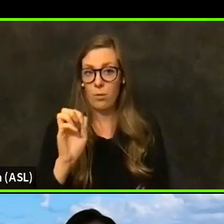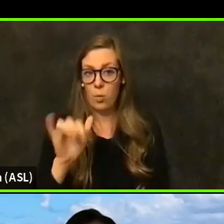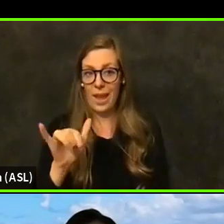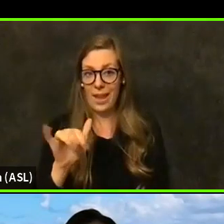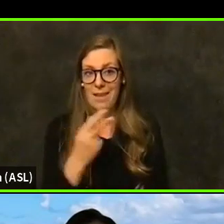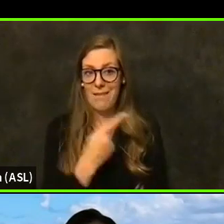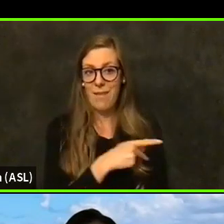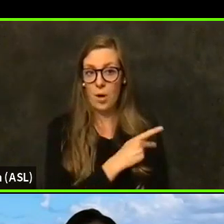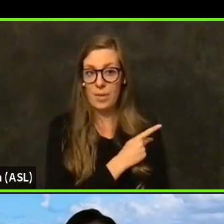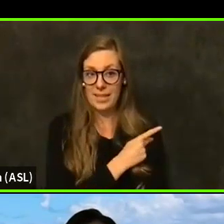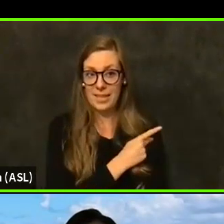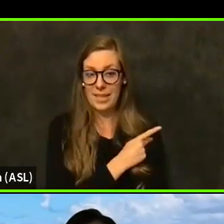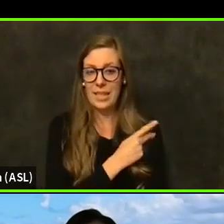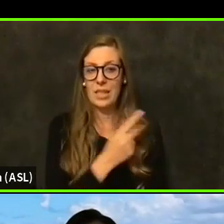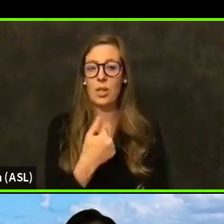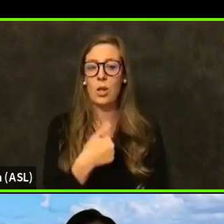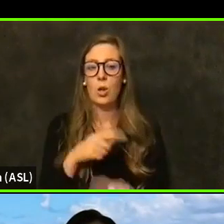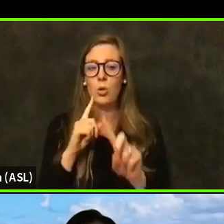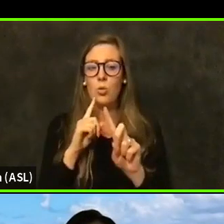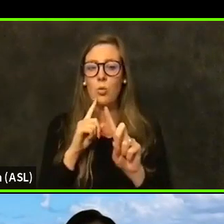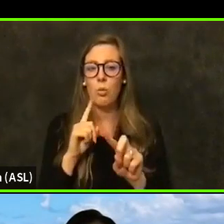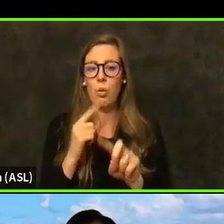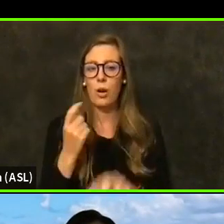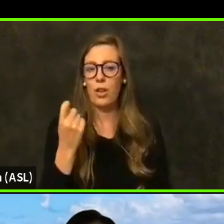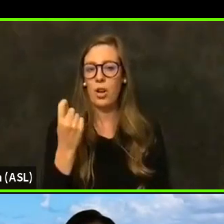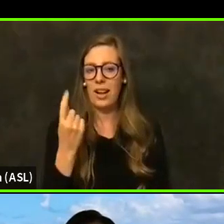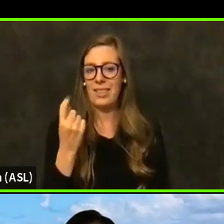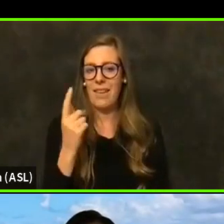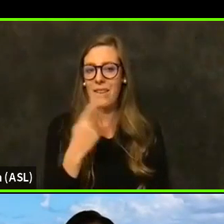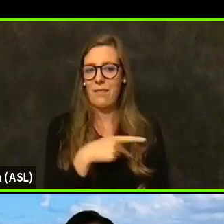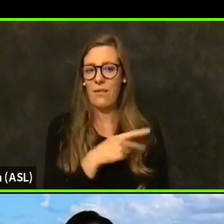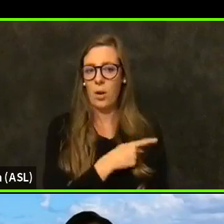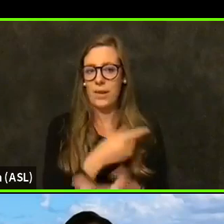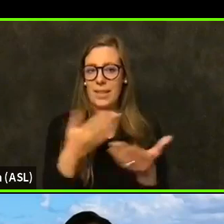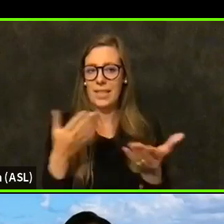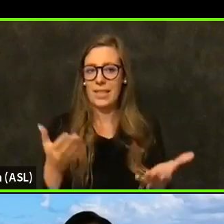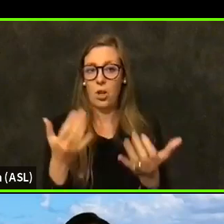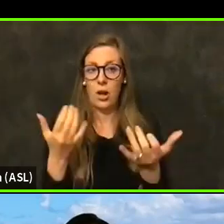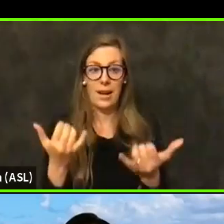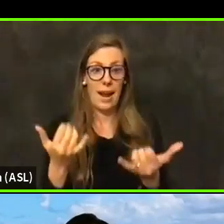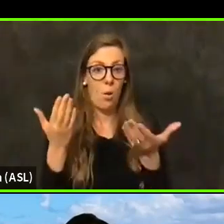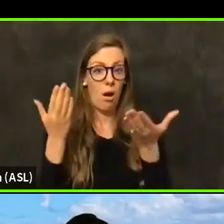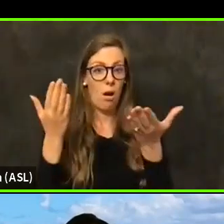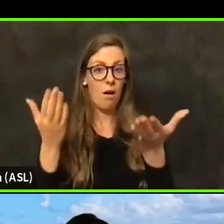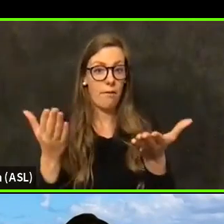We, as we've reported there, 11 pharmacies in the county are now offering vaccines.